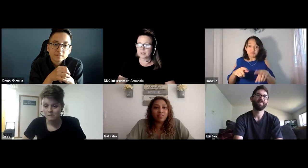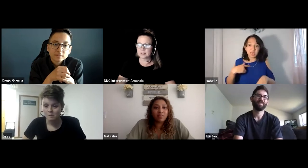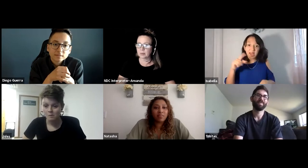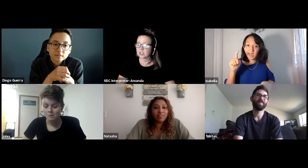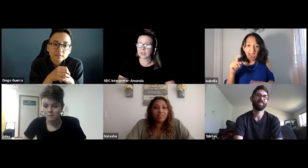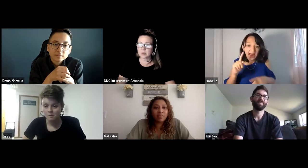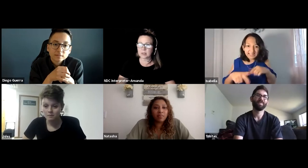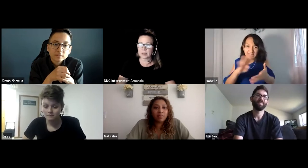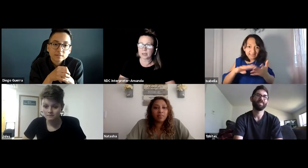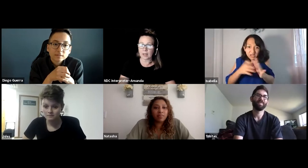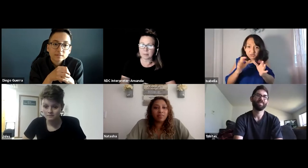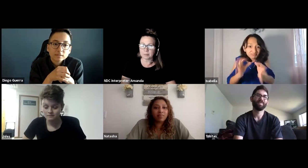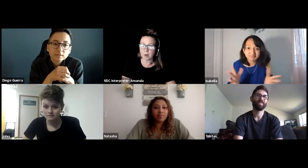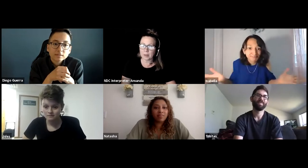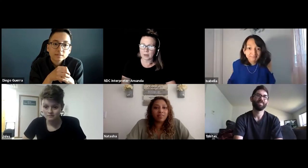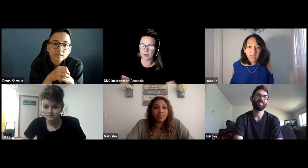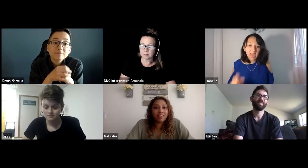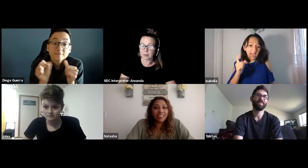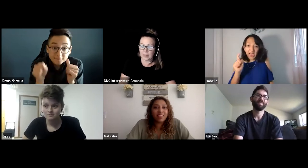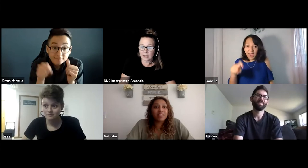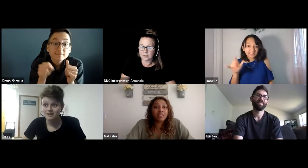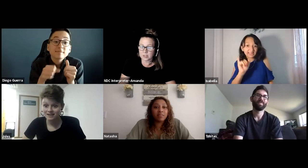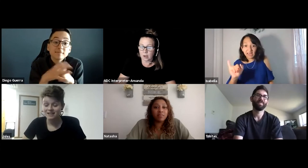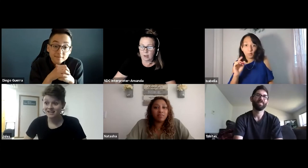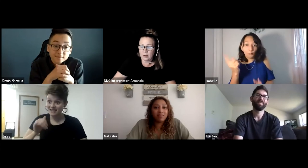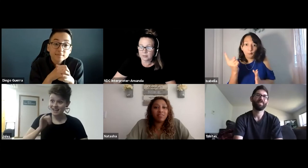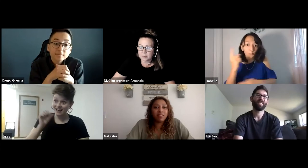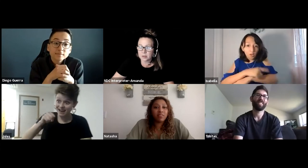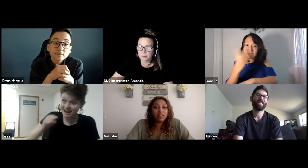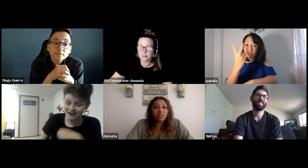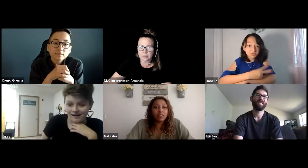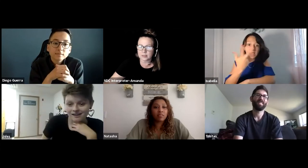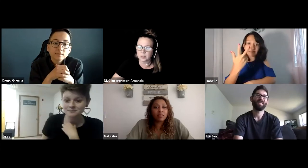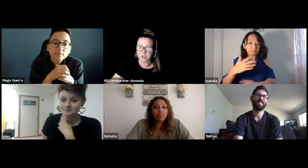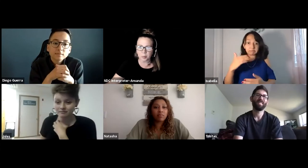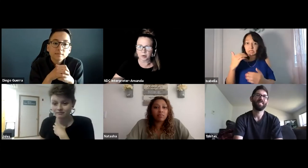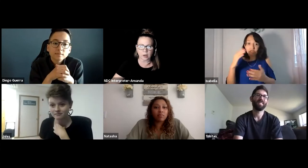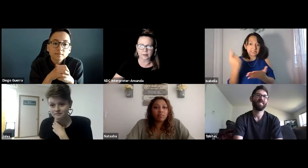they would just schedule something in that moment but I didn't have time to schedule an interpreter.